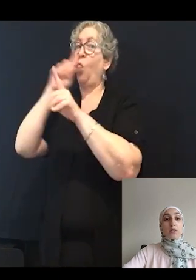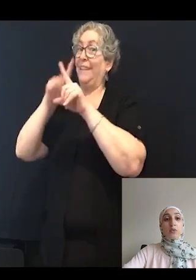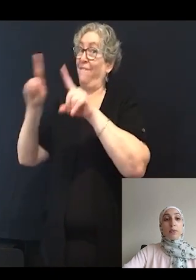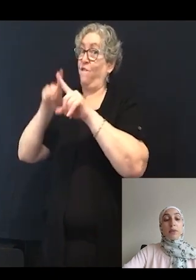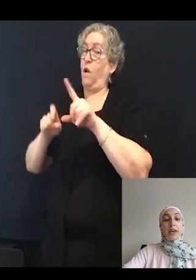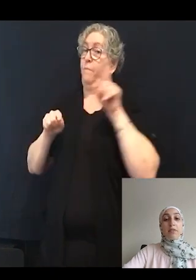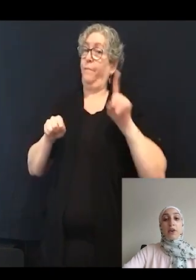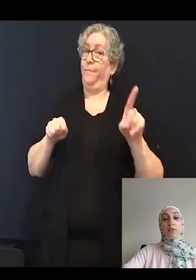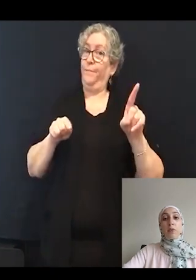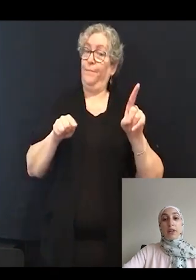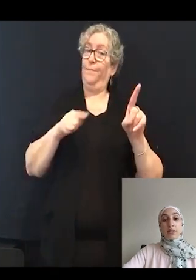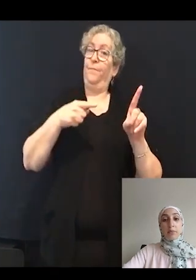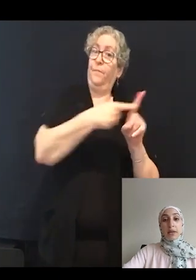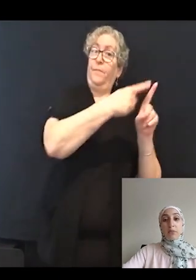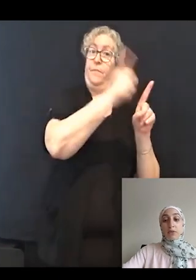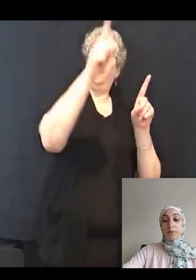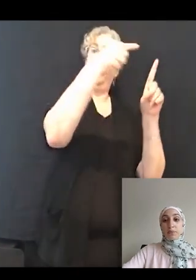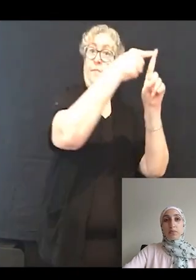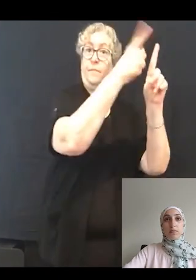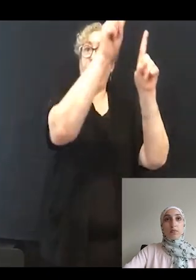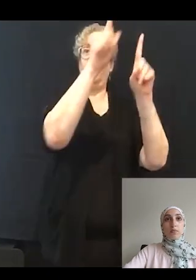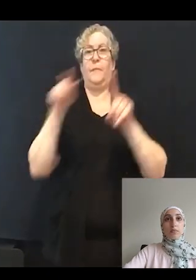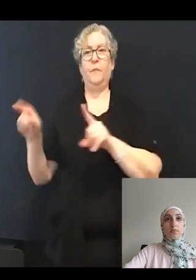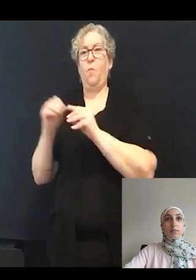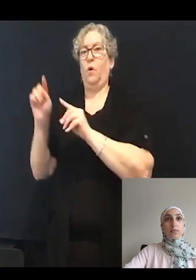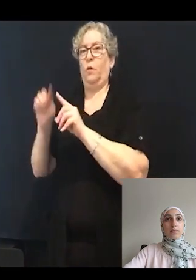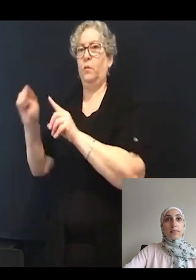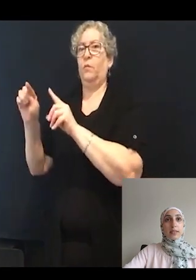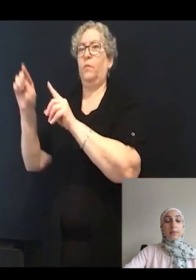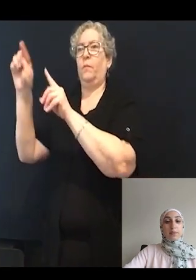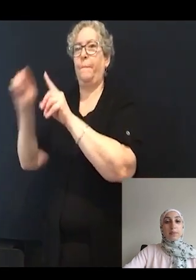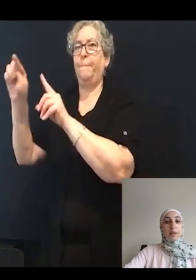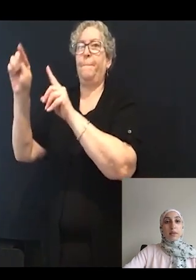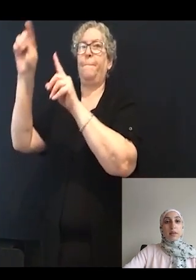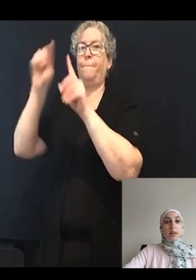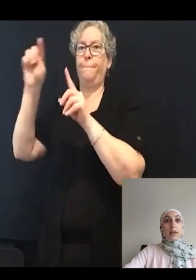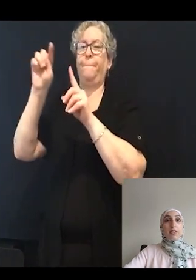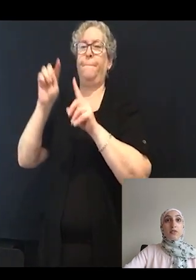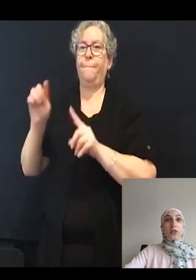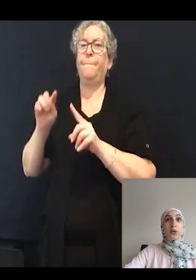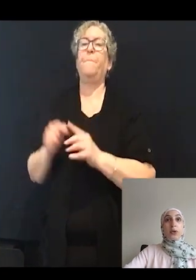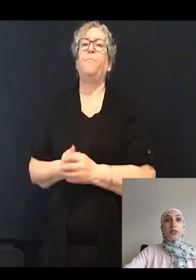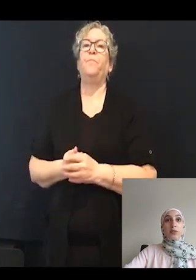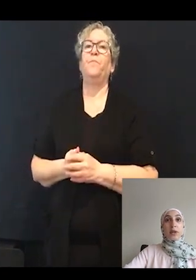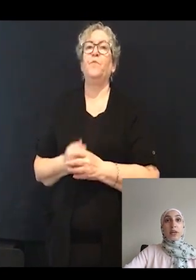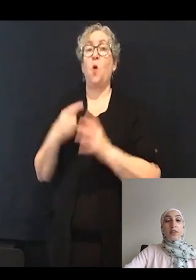of the wild type animal. In this figure, we are displaying the quantification